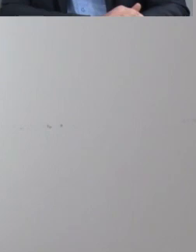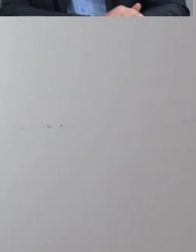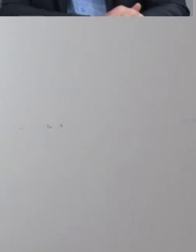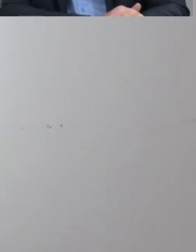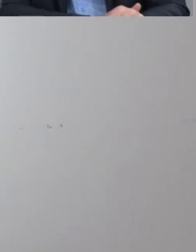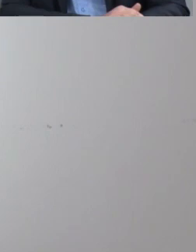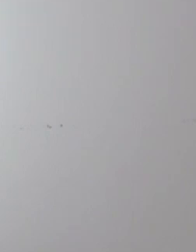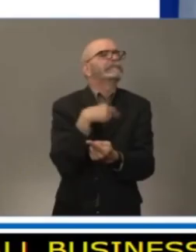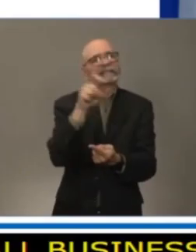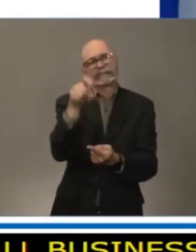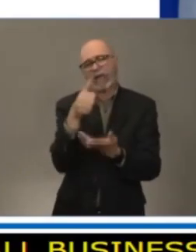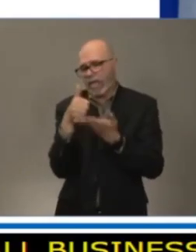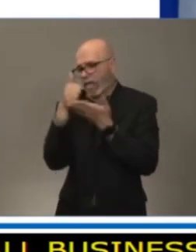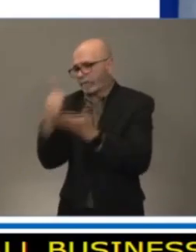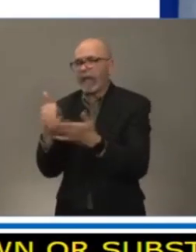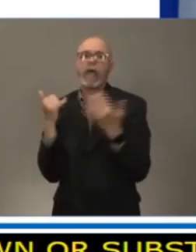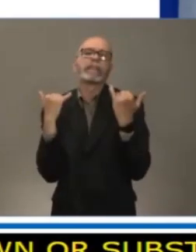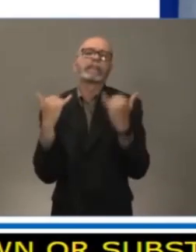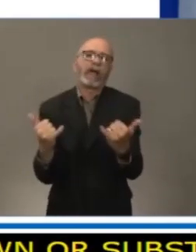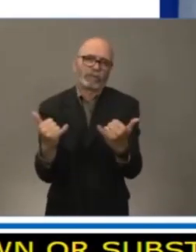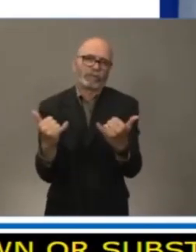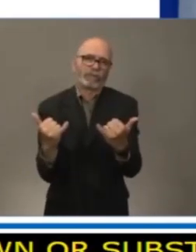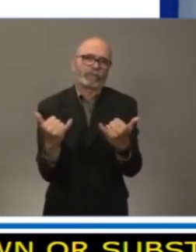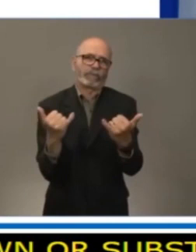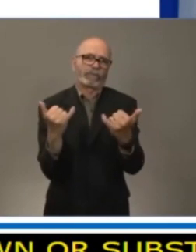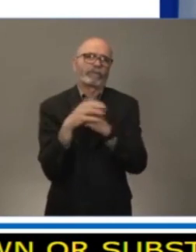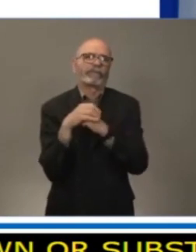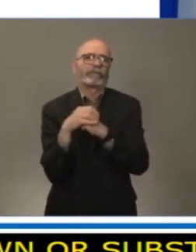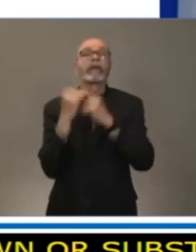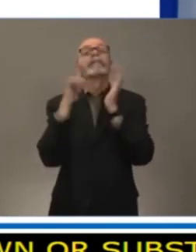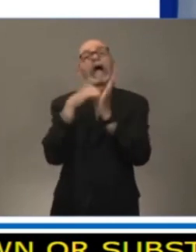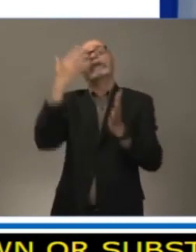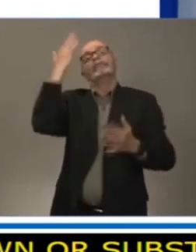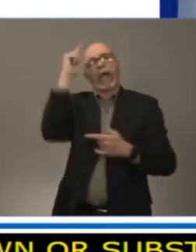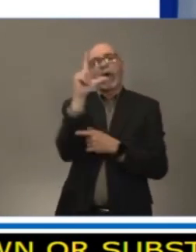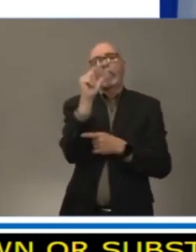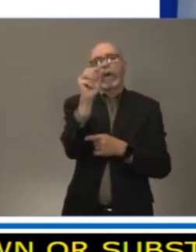million dollars. We are also announcing a 20 million dollar fund called a small